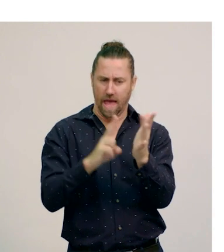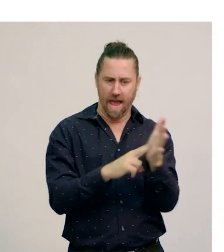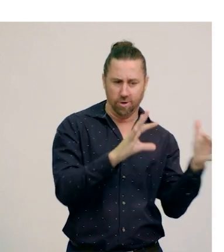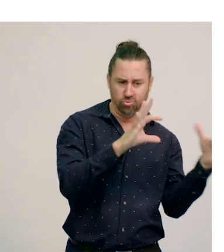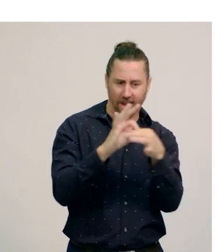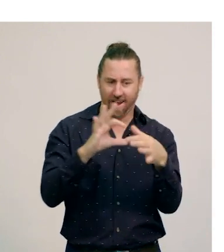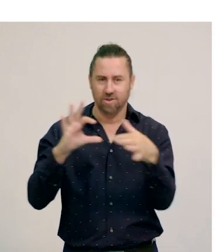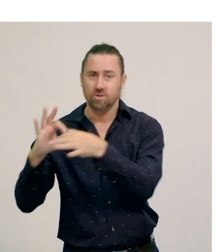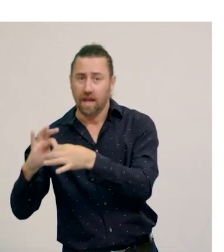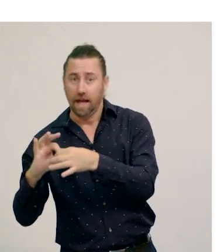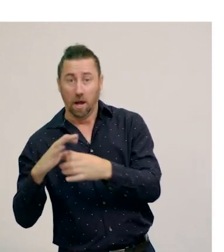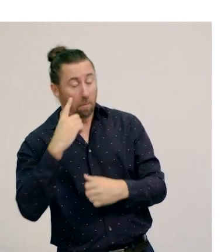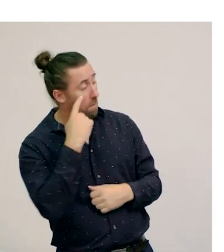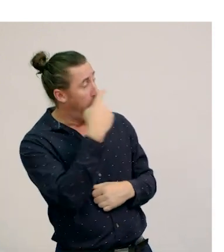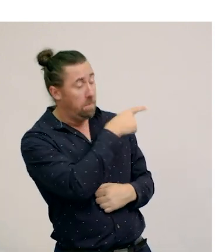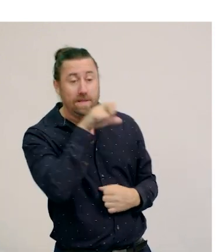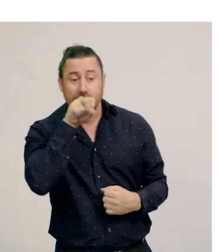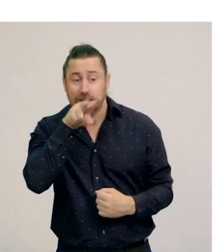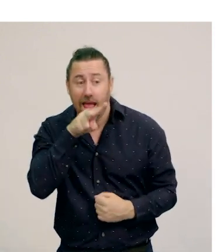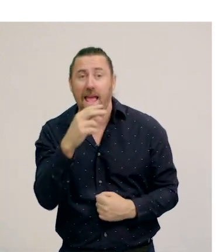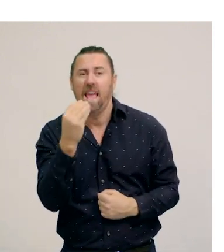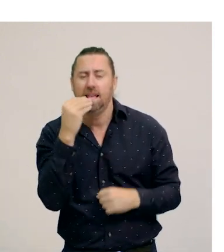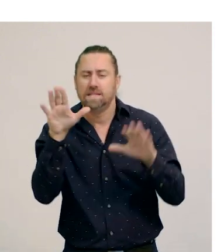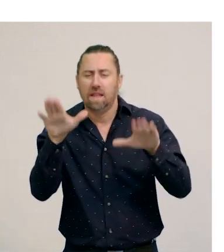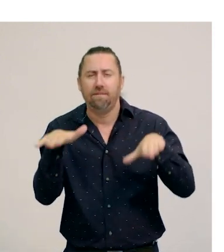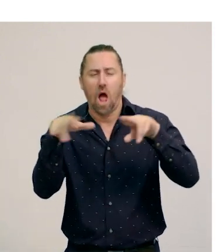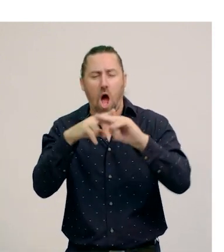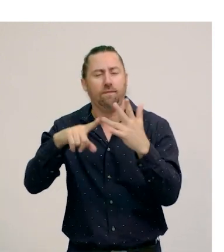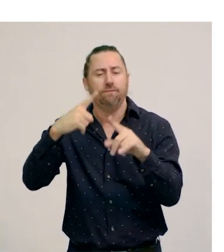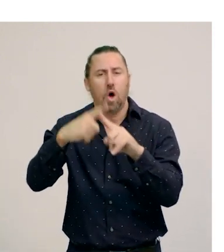In the first chain, we can see that snakes eat flying foxes to survive.